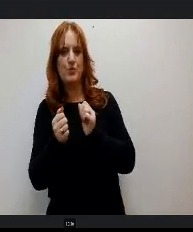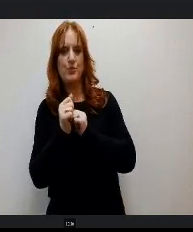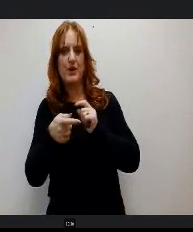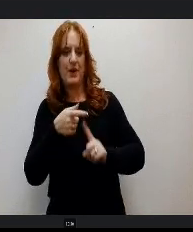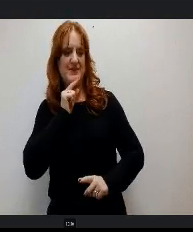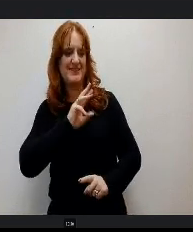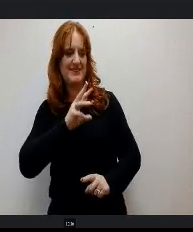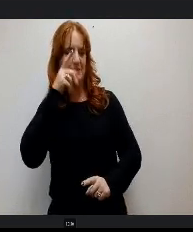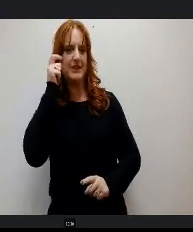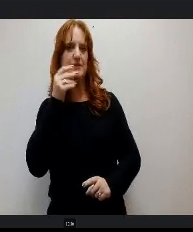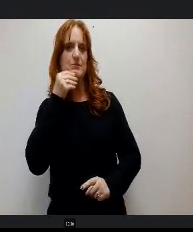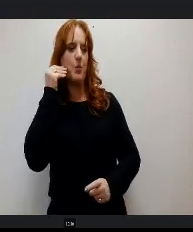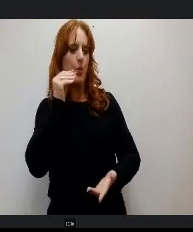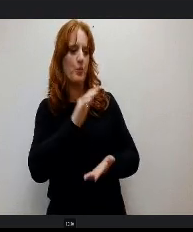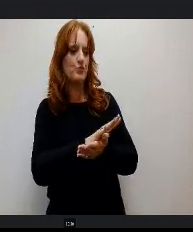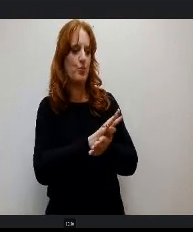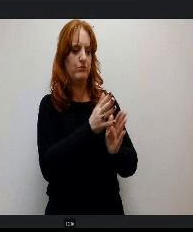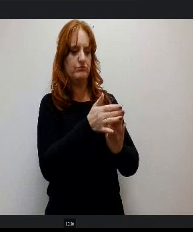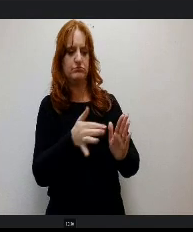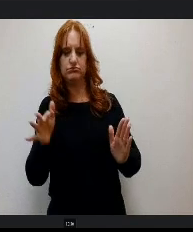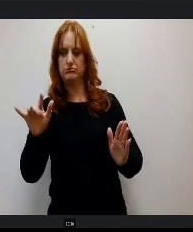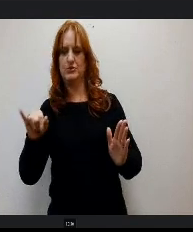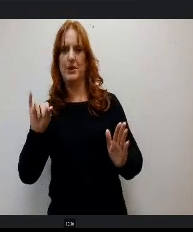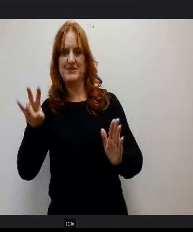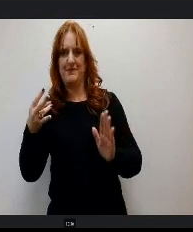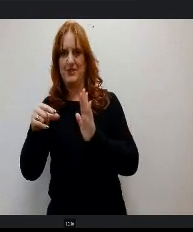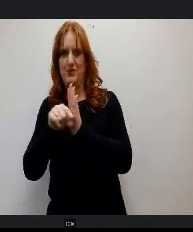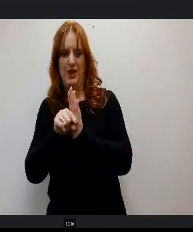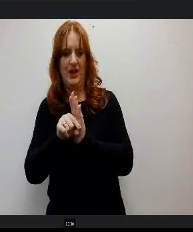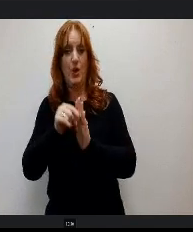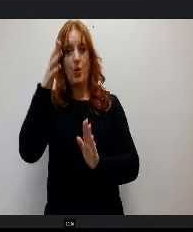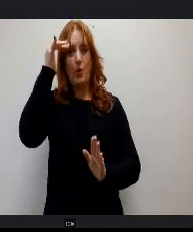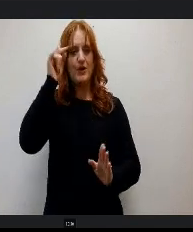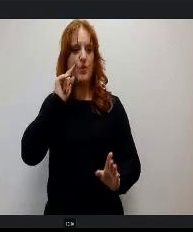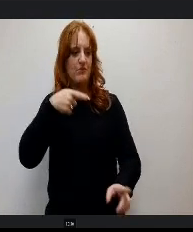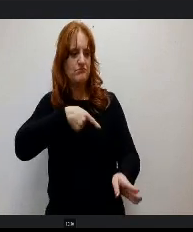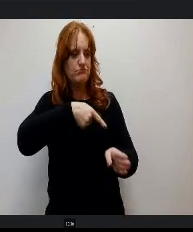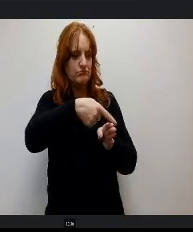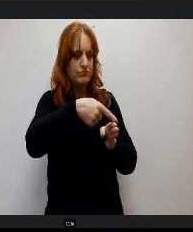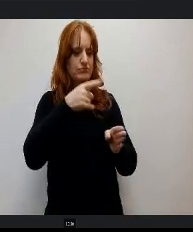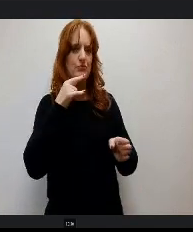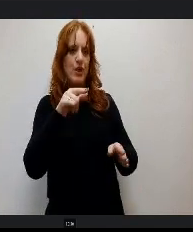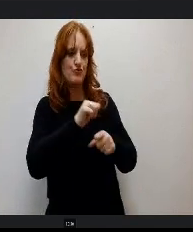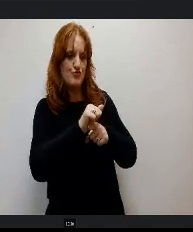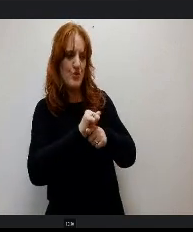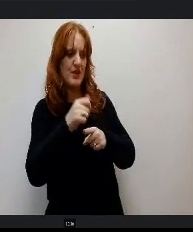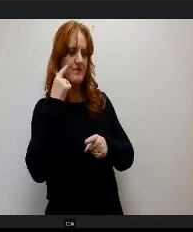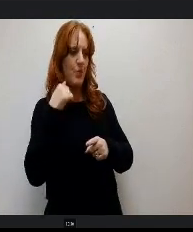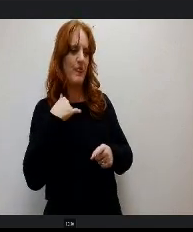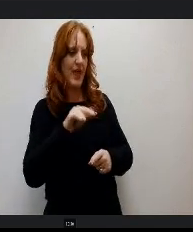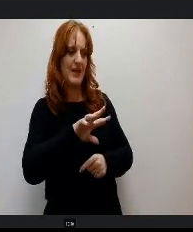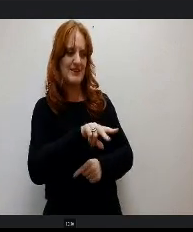schooled to the 7th grade, the reason I was home schooled was to get specialized training for my dyslexia and I cannot express